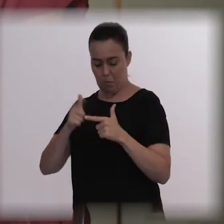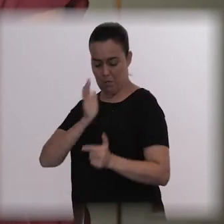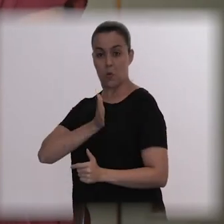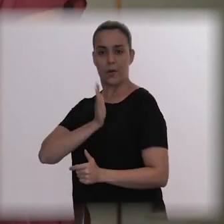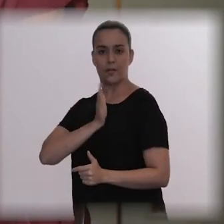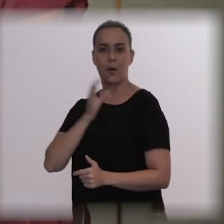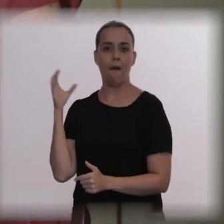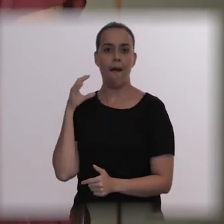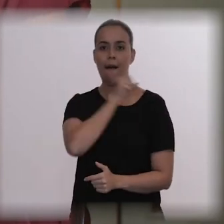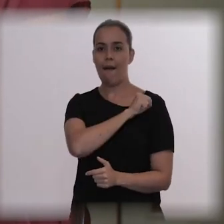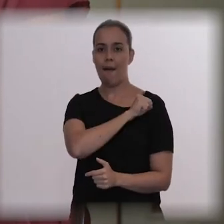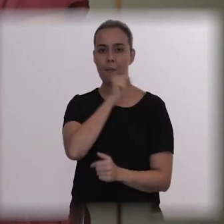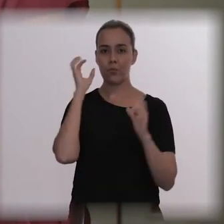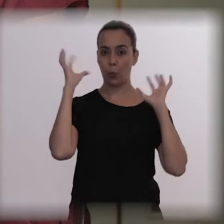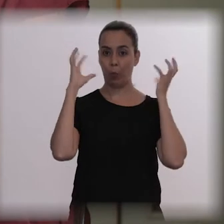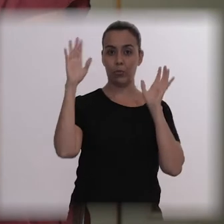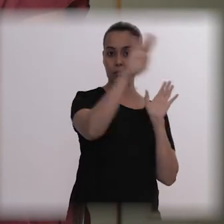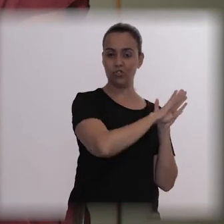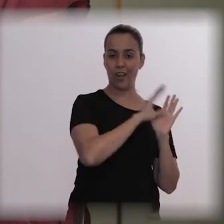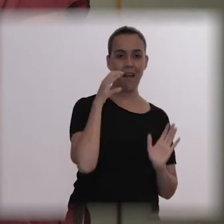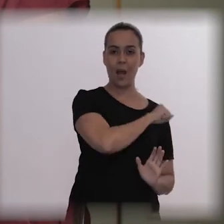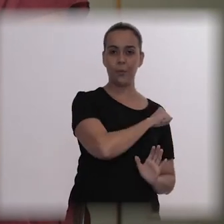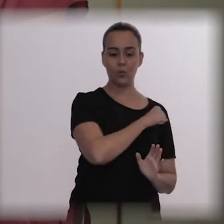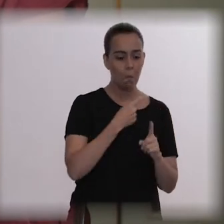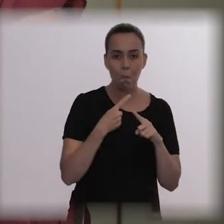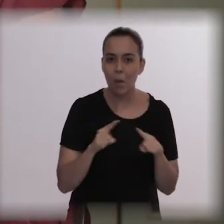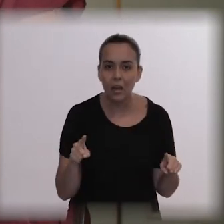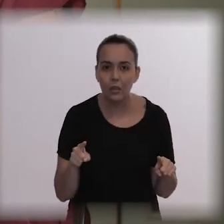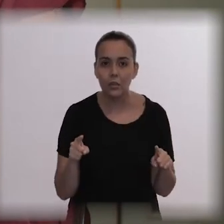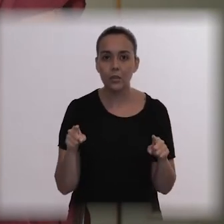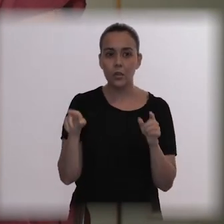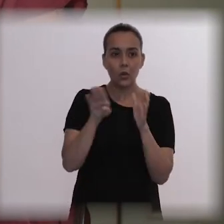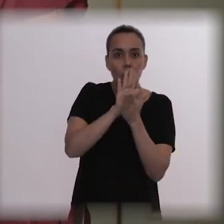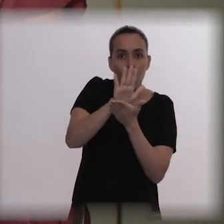and no ambulance came. In Itaim. So,